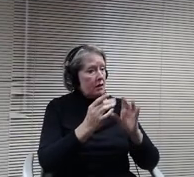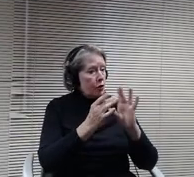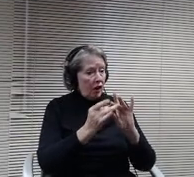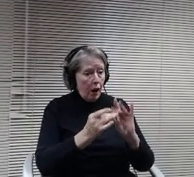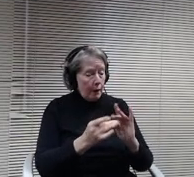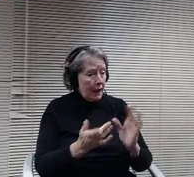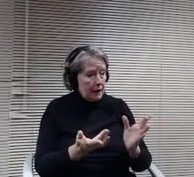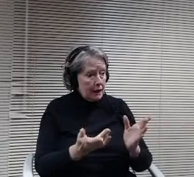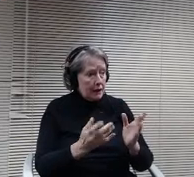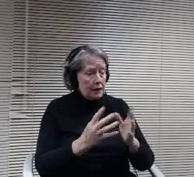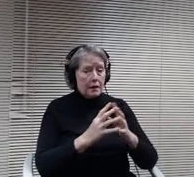Lisa